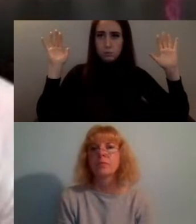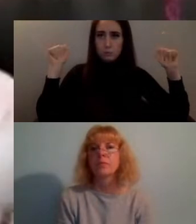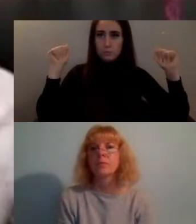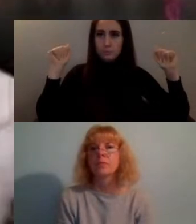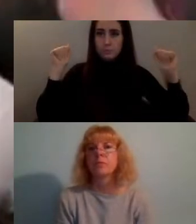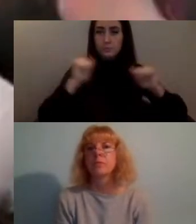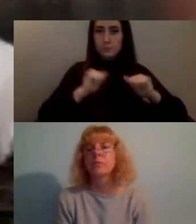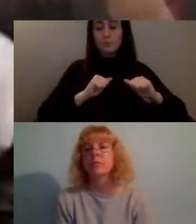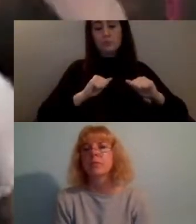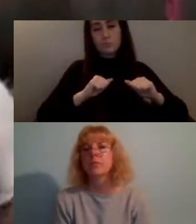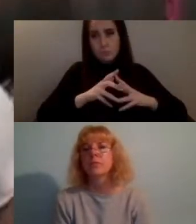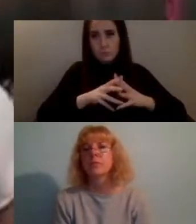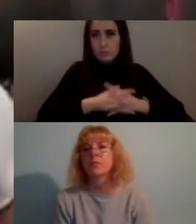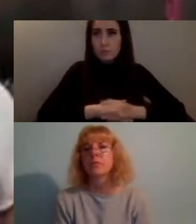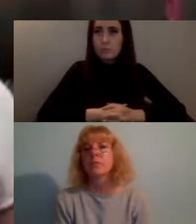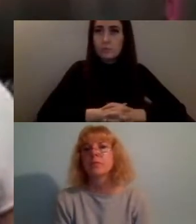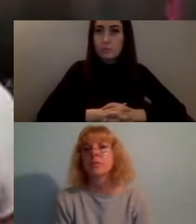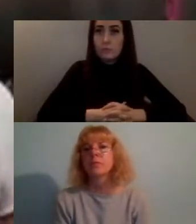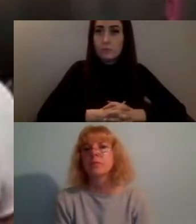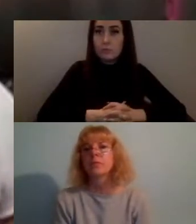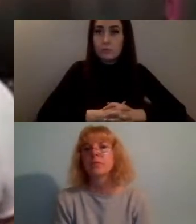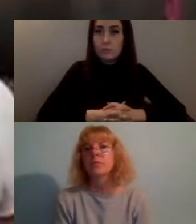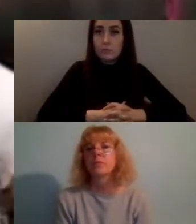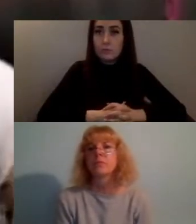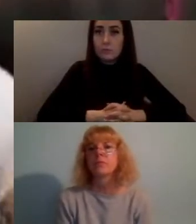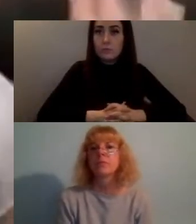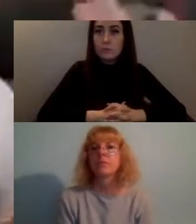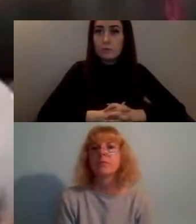and on next we have Grace